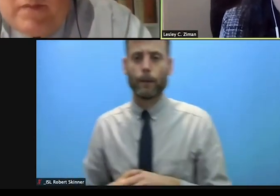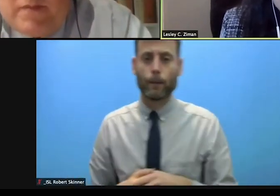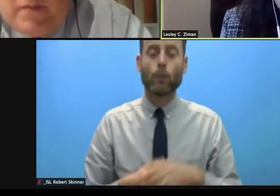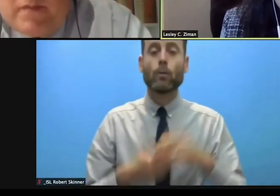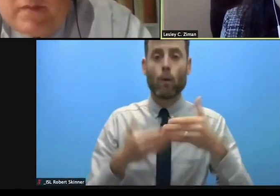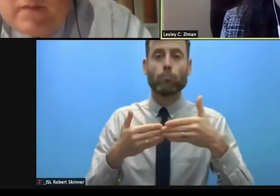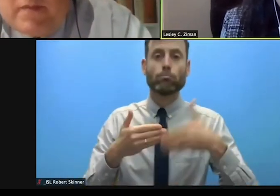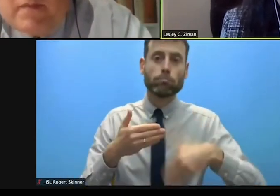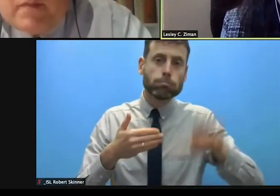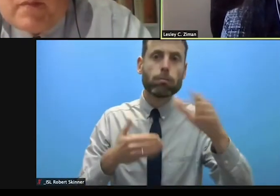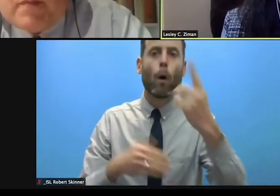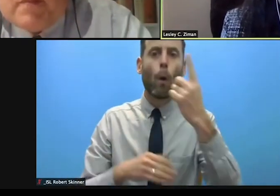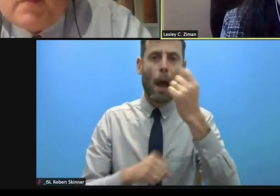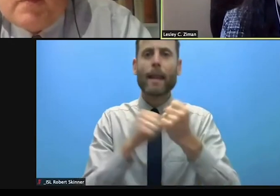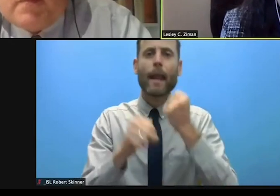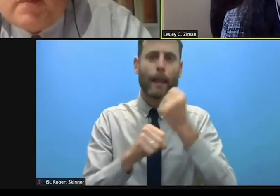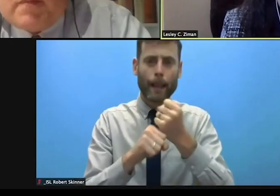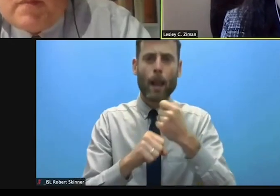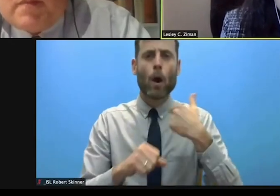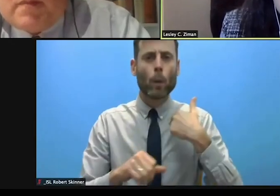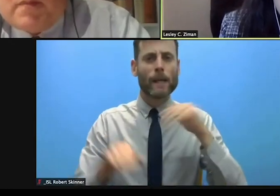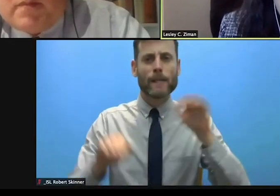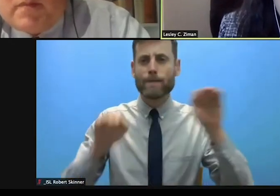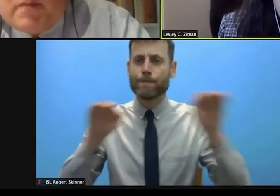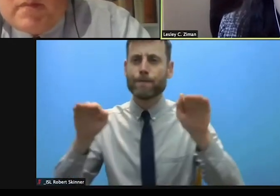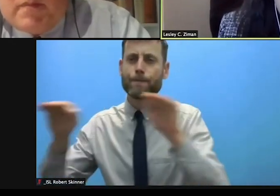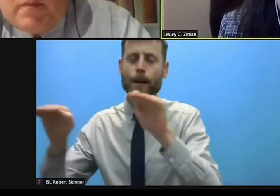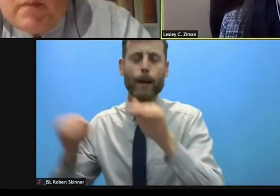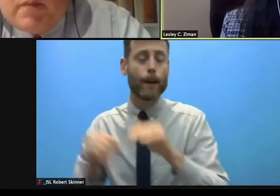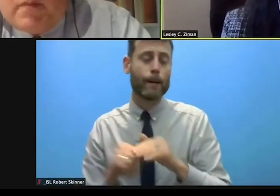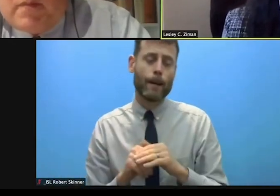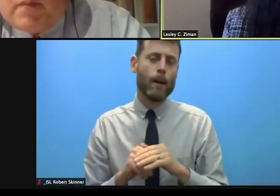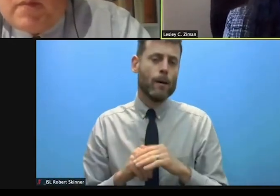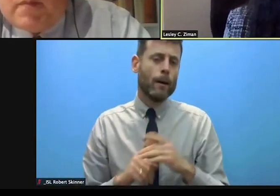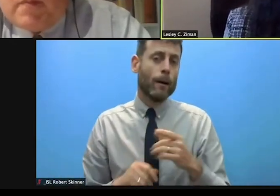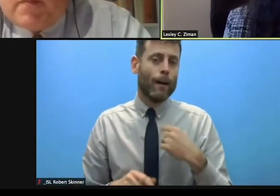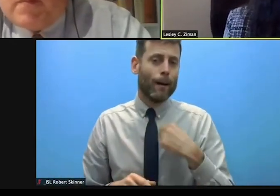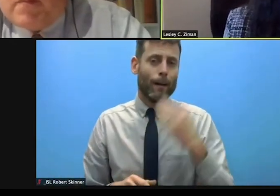we want to urge everybody, as has been said by many of the panelists not to lose sight